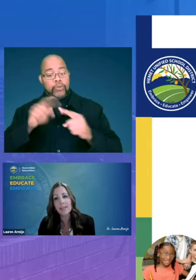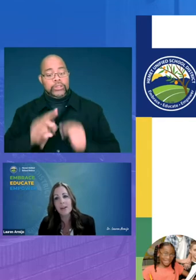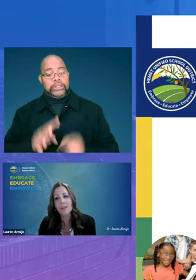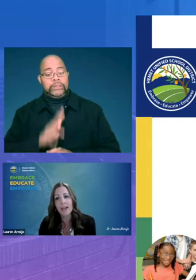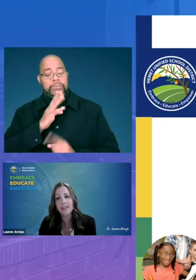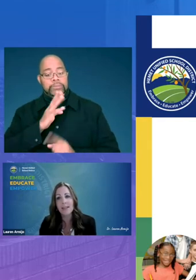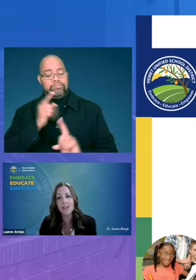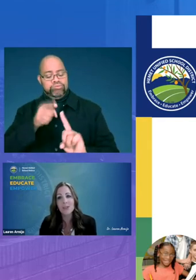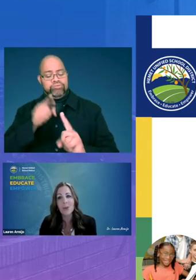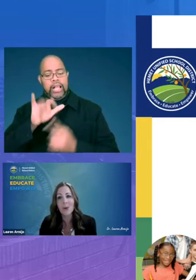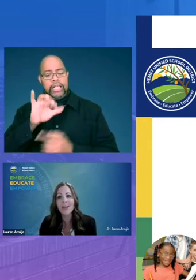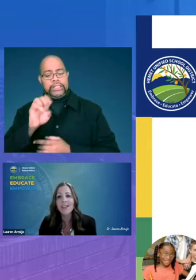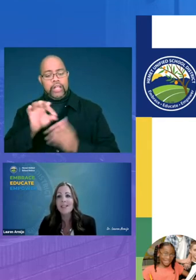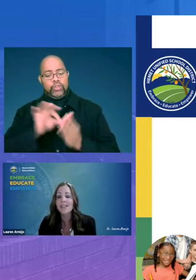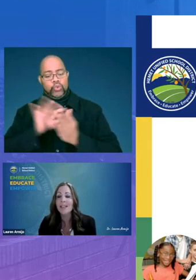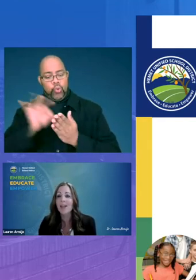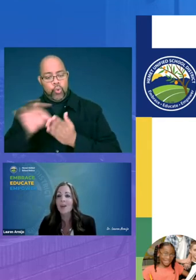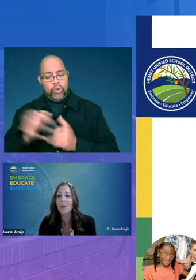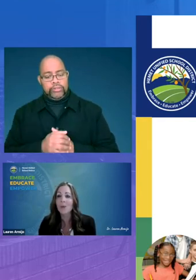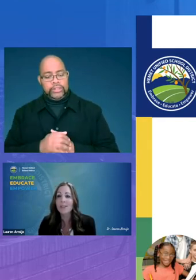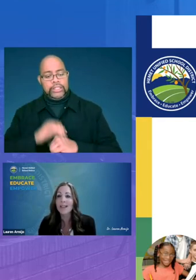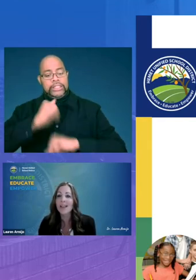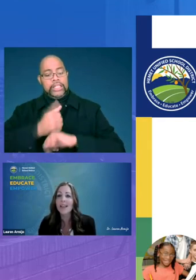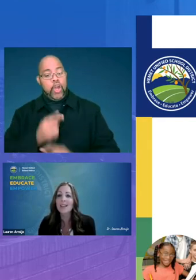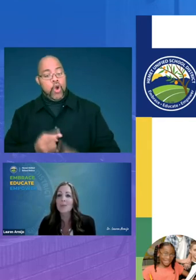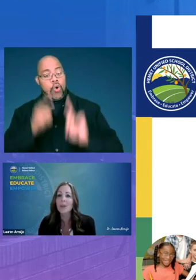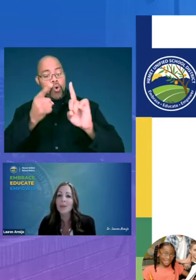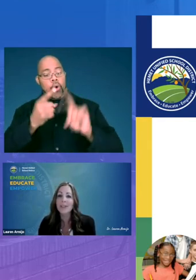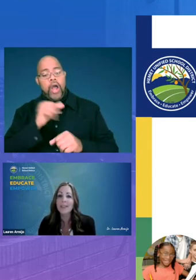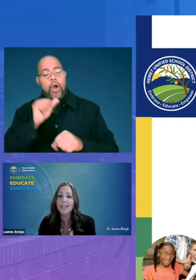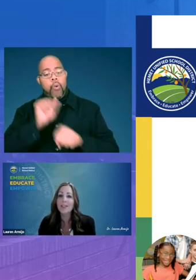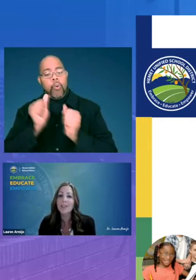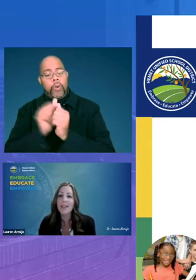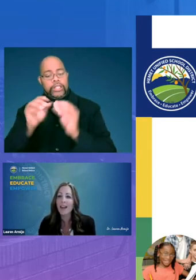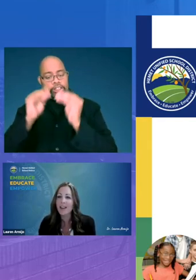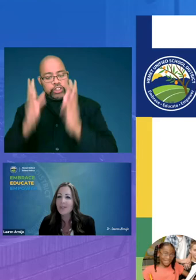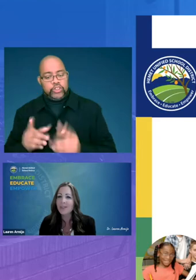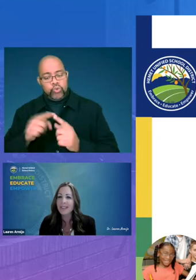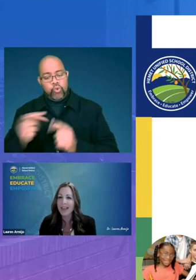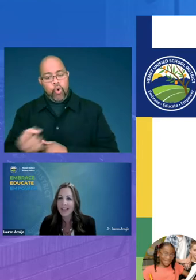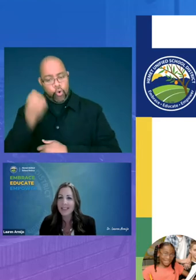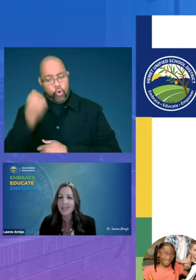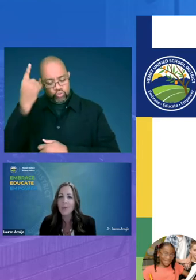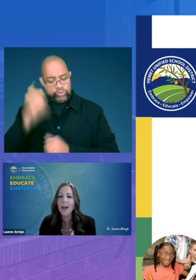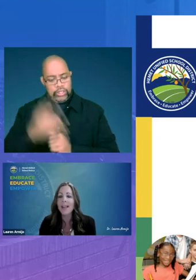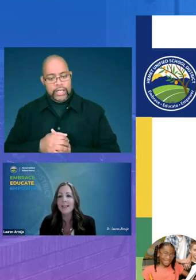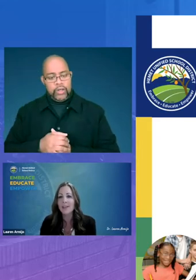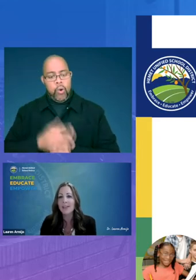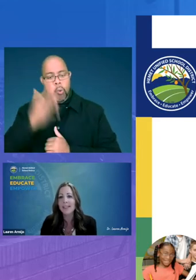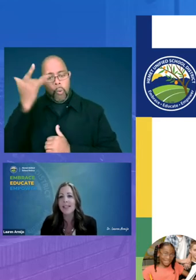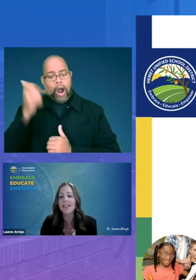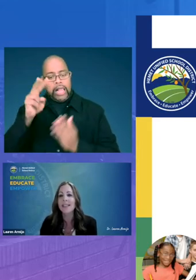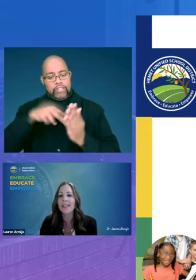their lexile score set goals and work with their teachers to understand why literacy is a key